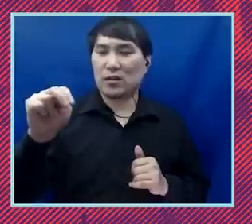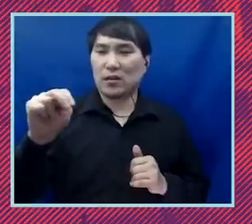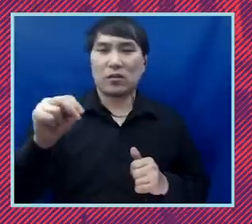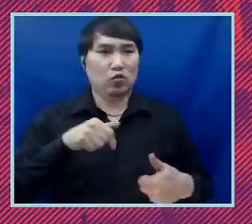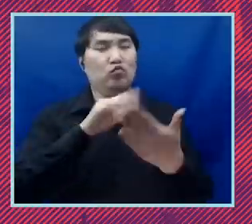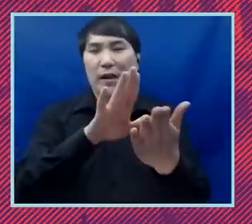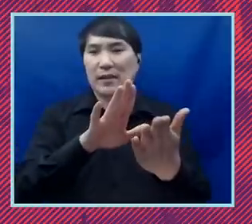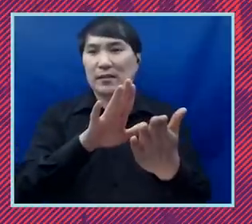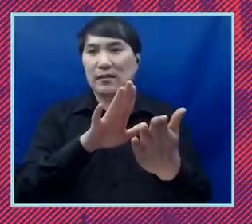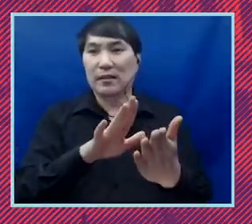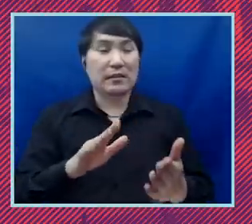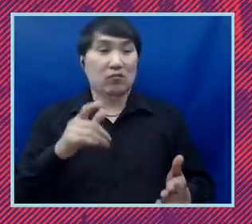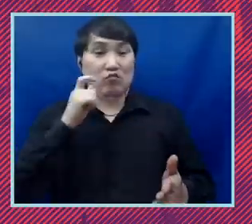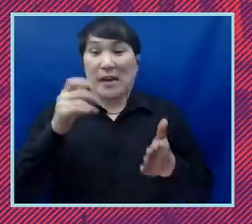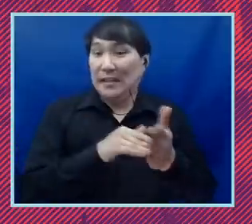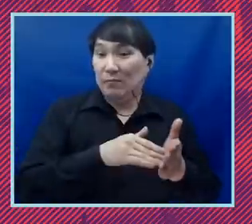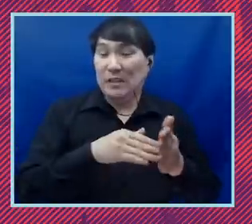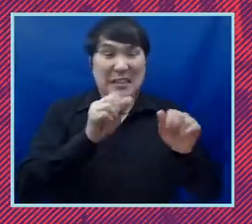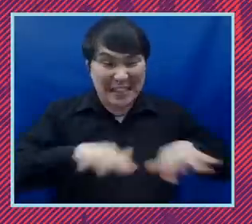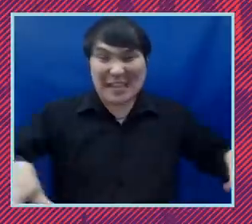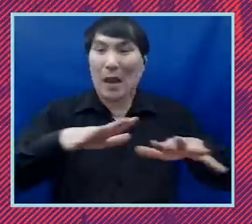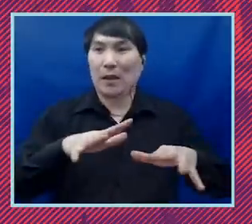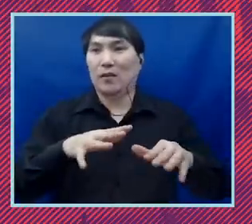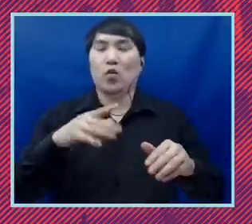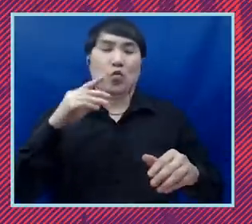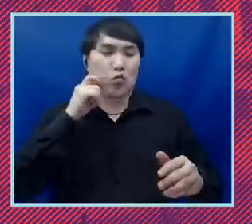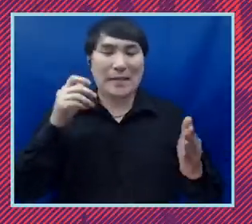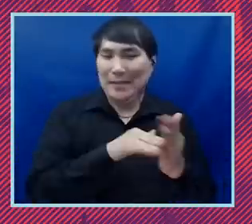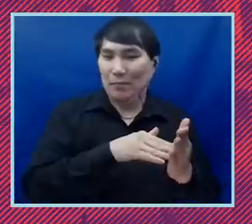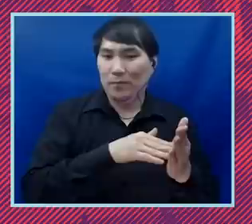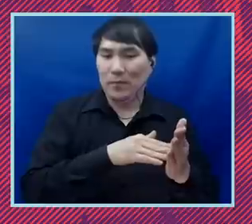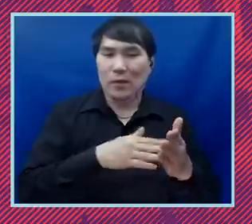and equality, to create really radically different legal frameworks that center human dignity is